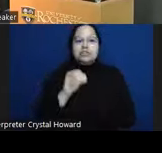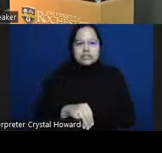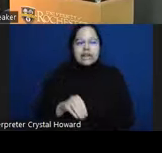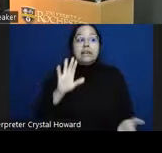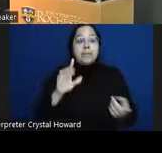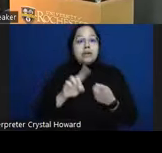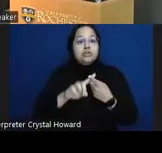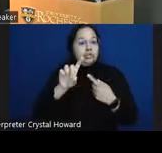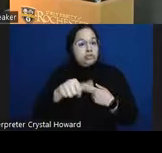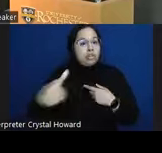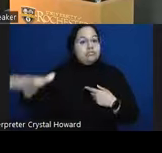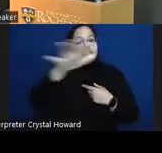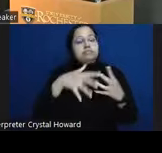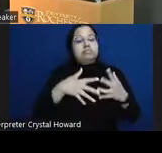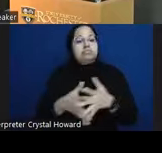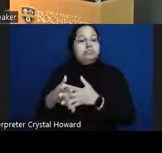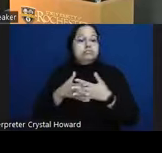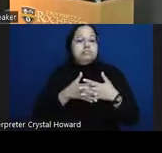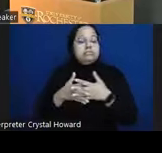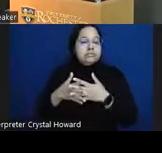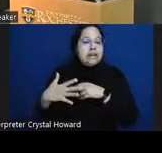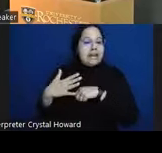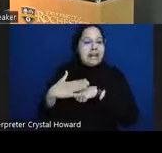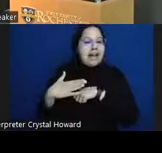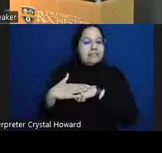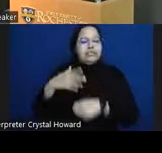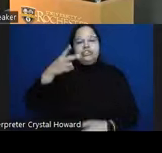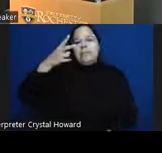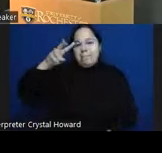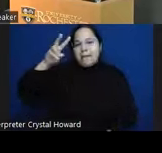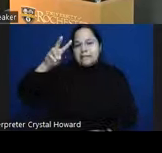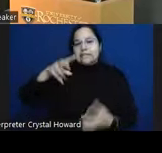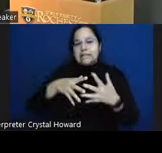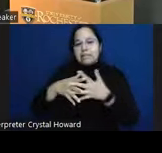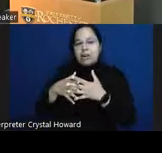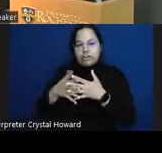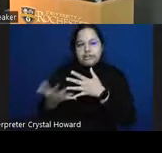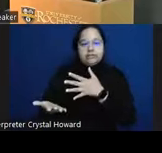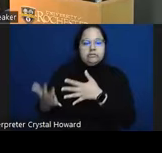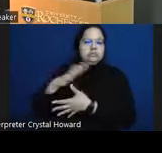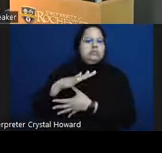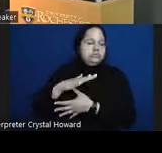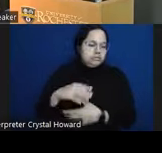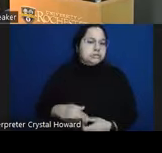60 1% of the population is Mexican American among Latinos um and I will talk about why this matters